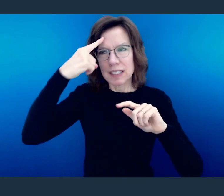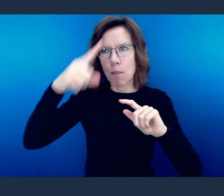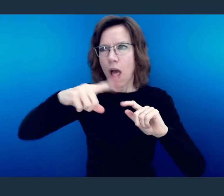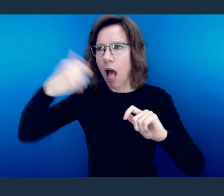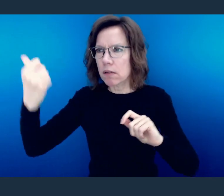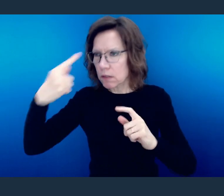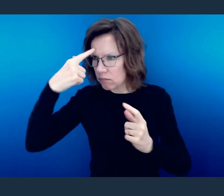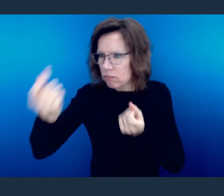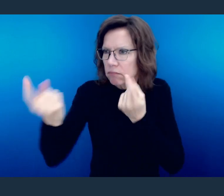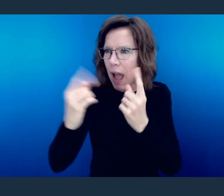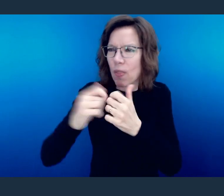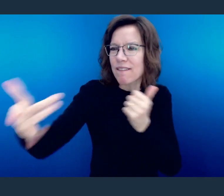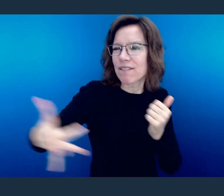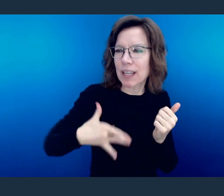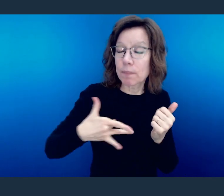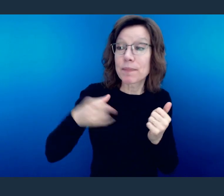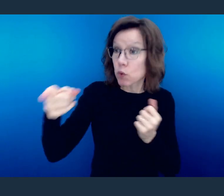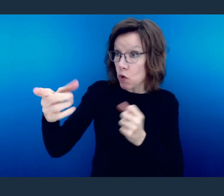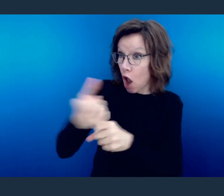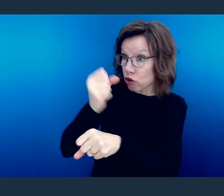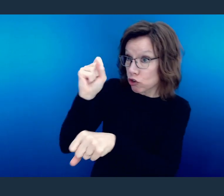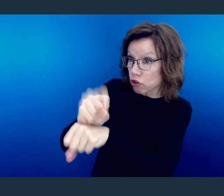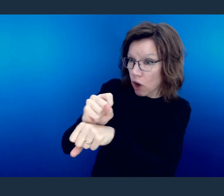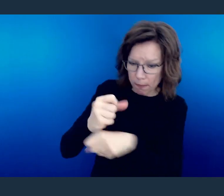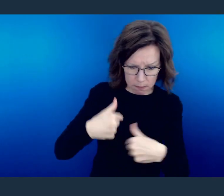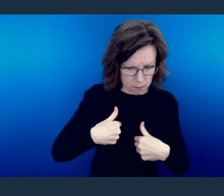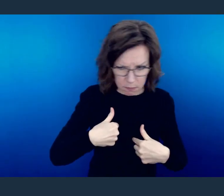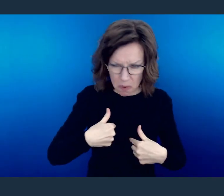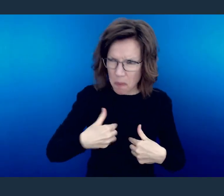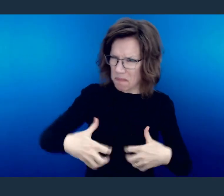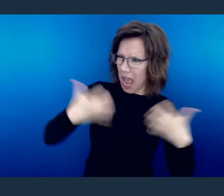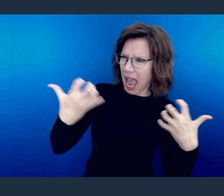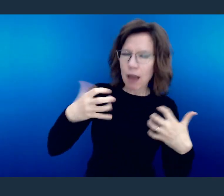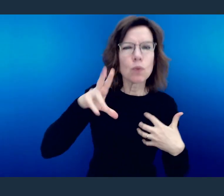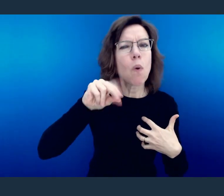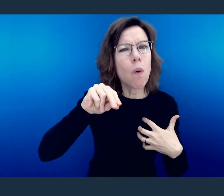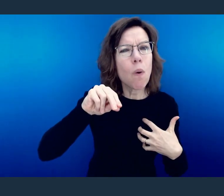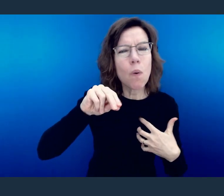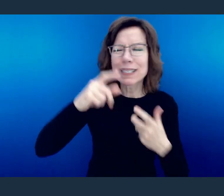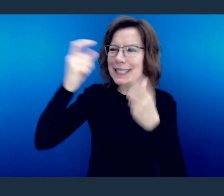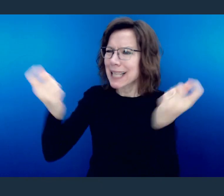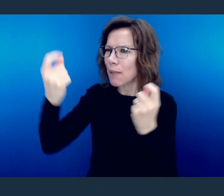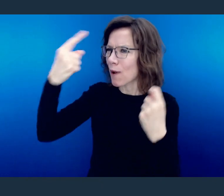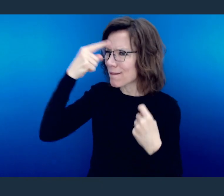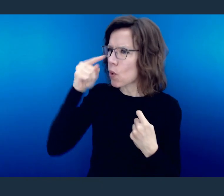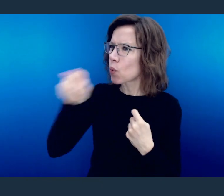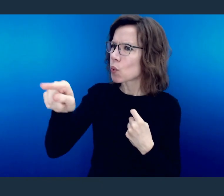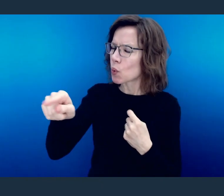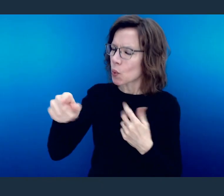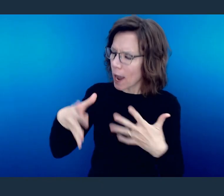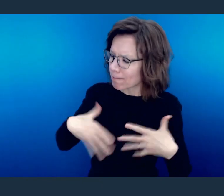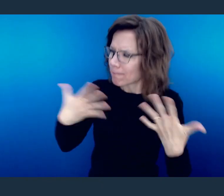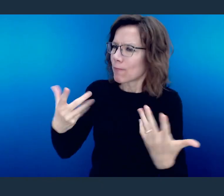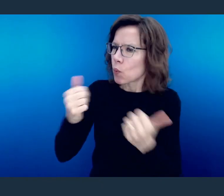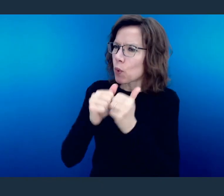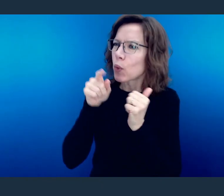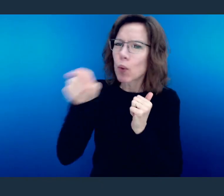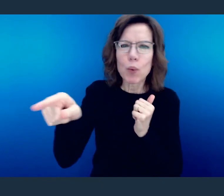So when someone else is rejoicing because they got a job, don't hate on them because they got a job. Celebrate their promotion. Celebrate what they are doing.